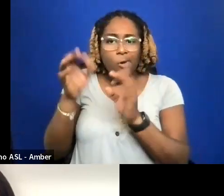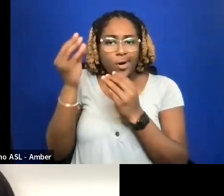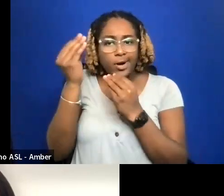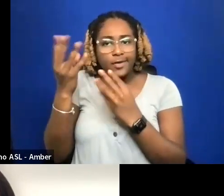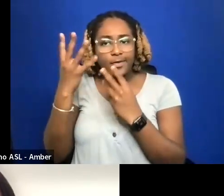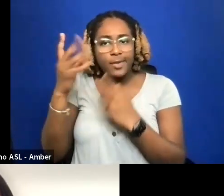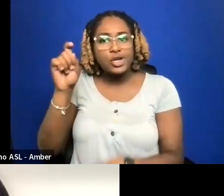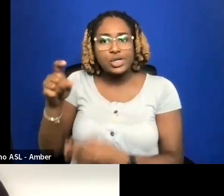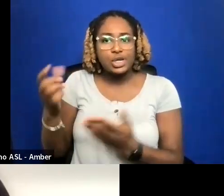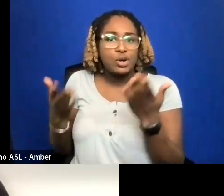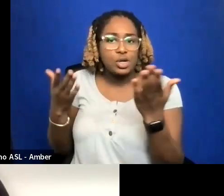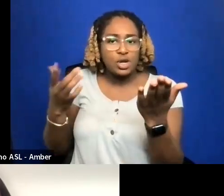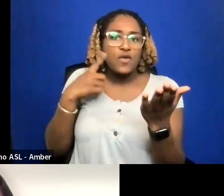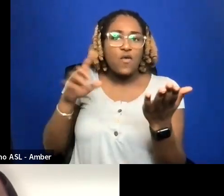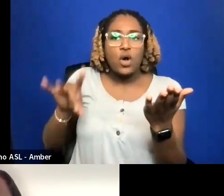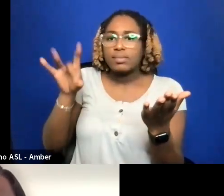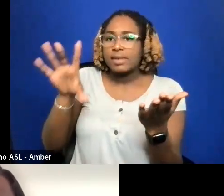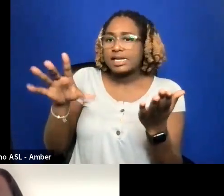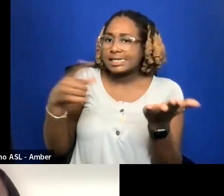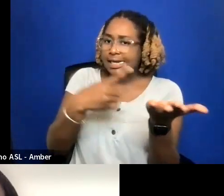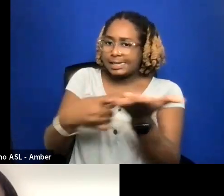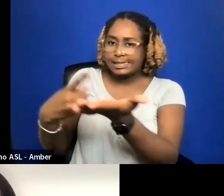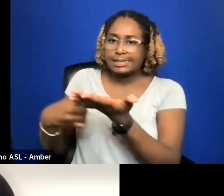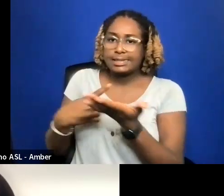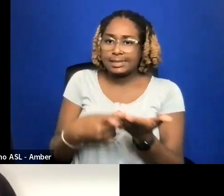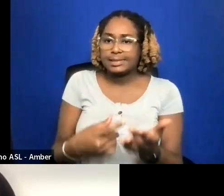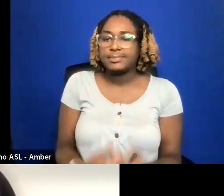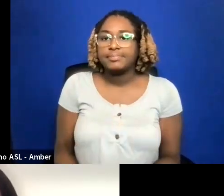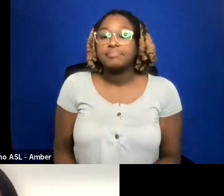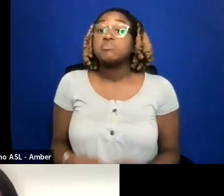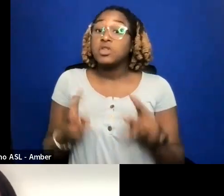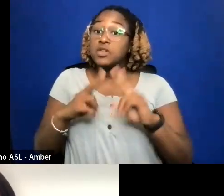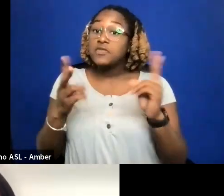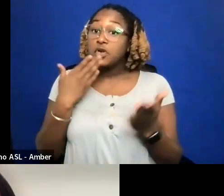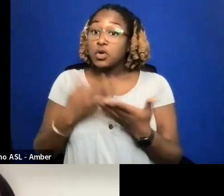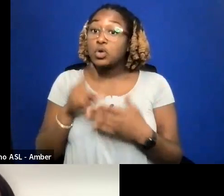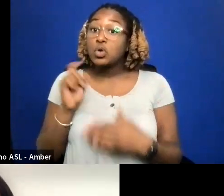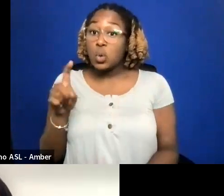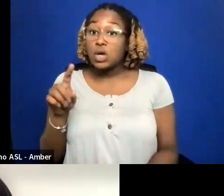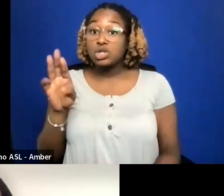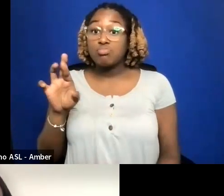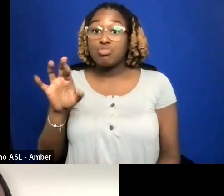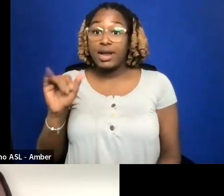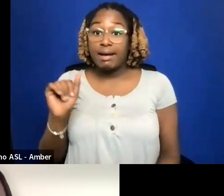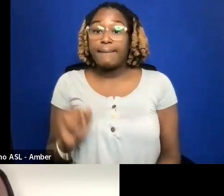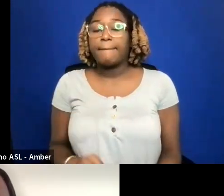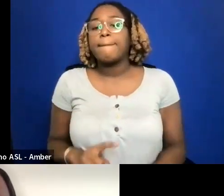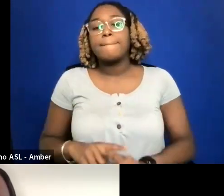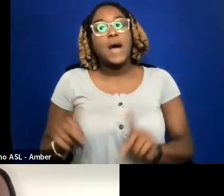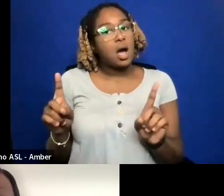DISCUSSIONS? THAT'S A VERY GOOD QUESTION. BUT IT ALSO DEPENDS ON WHO IT IS YOU ARE TRYING TO PITCH.